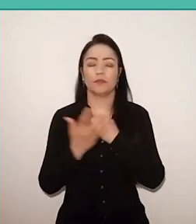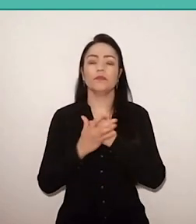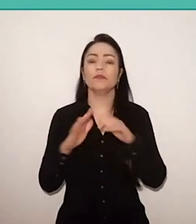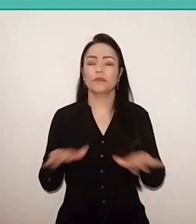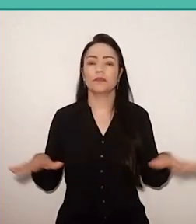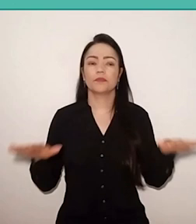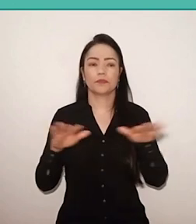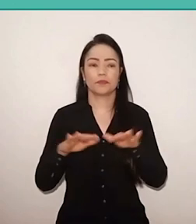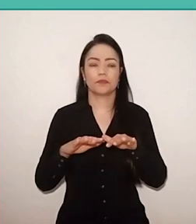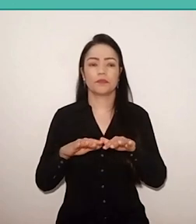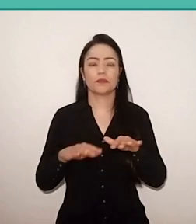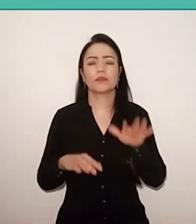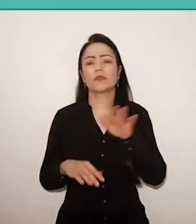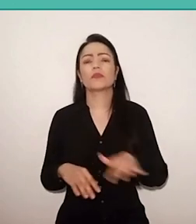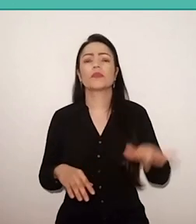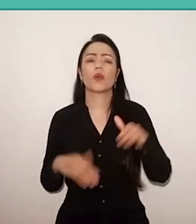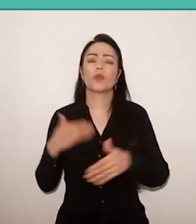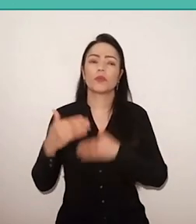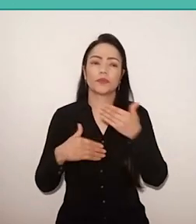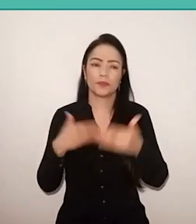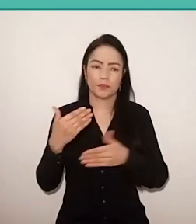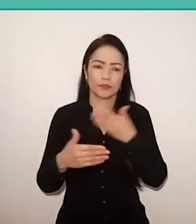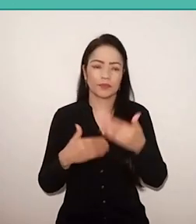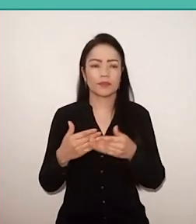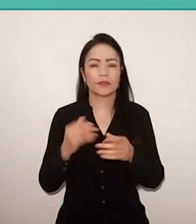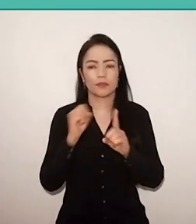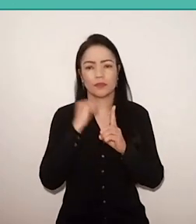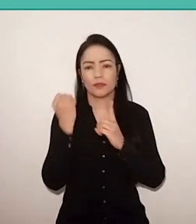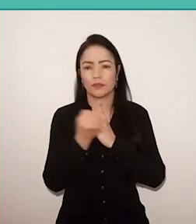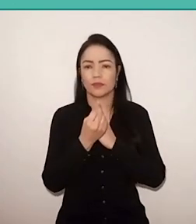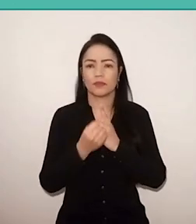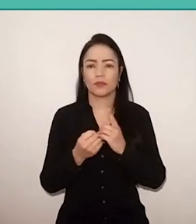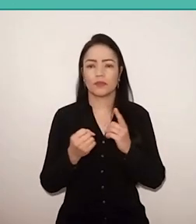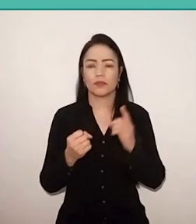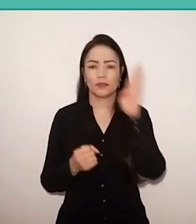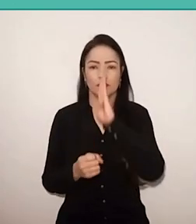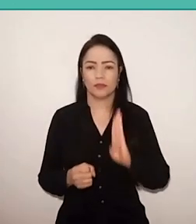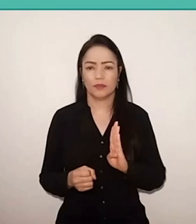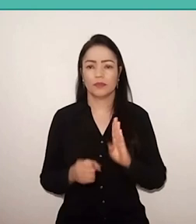and all the consequences that this have for the Brazilian society, to public school